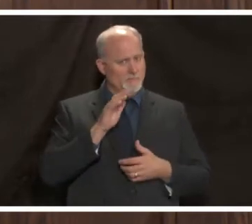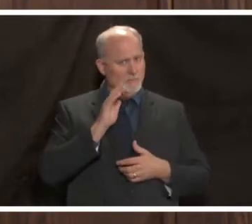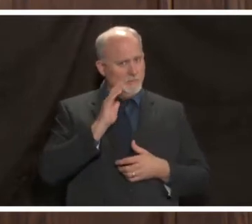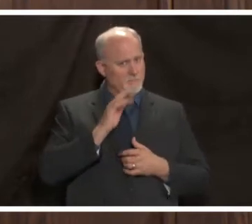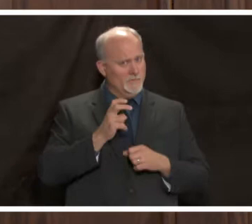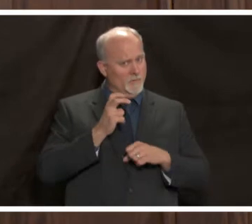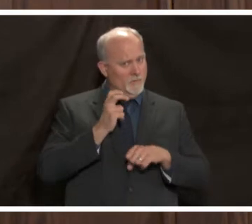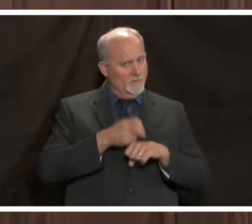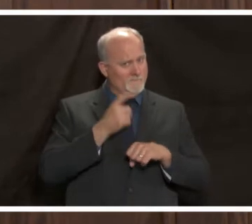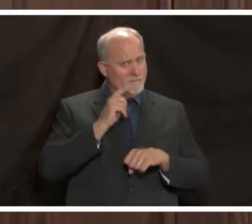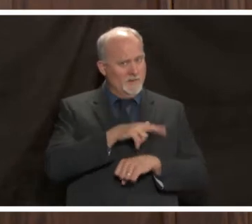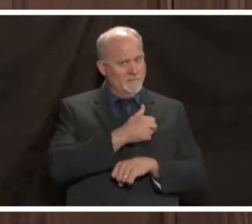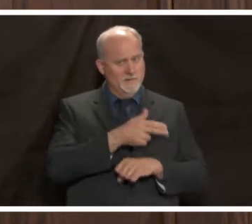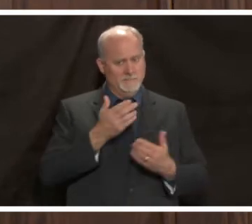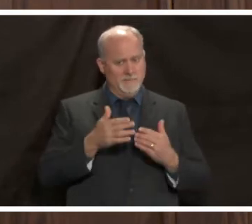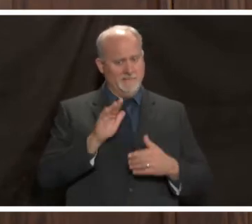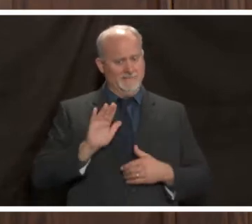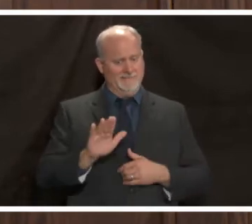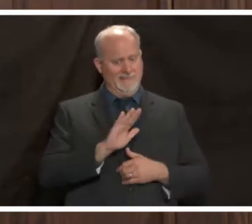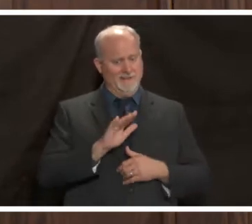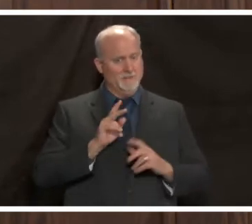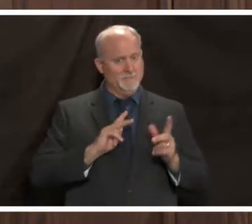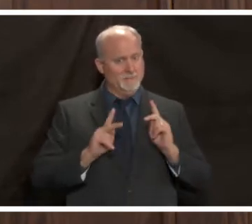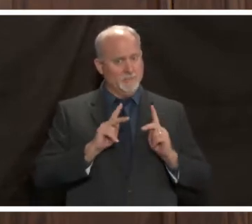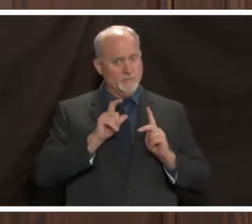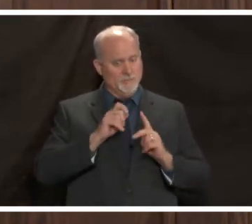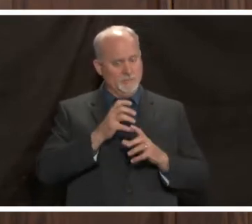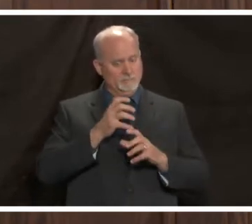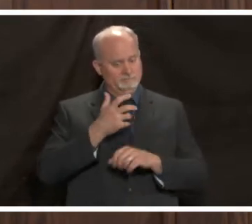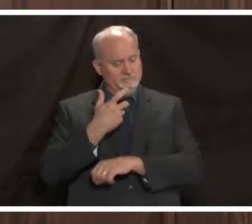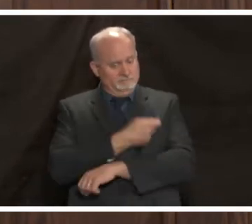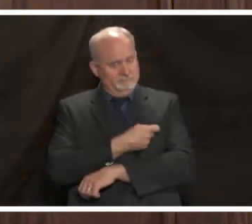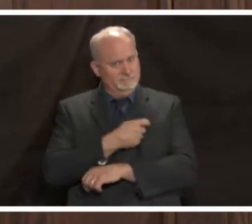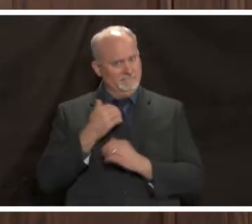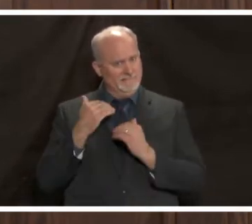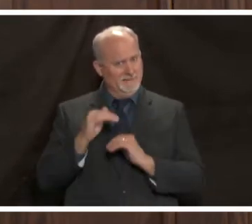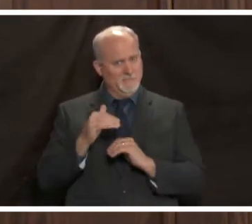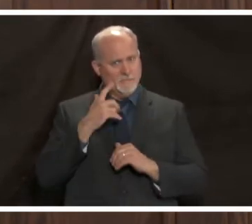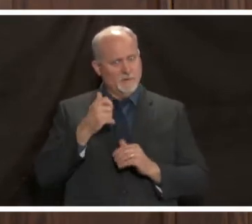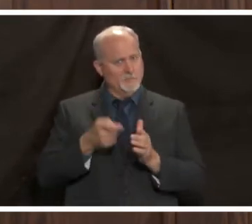they may have to limit their people who gets the vaccine since it will require two dosage of these